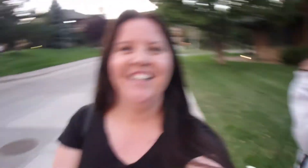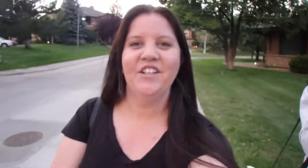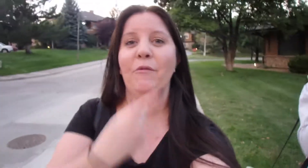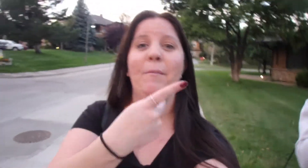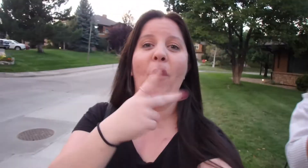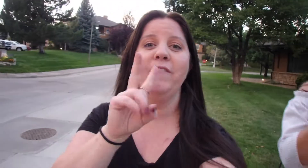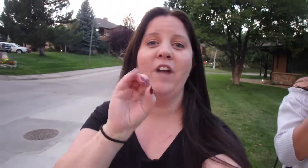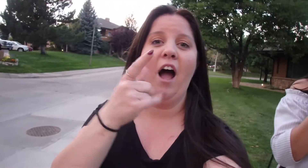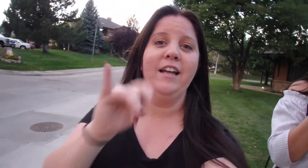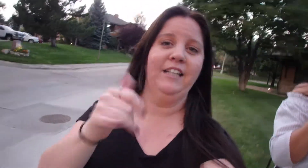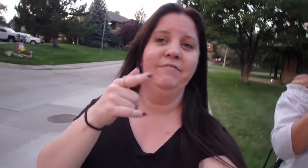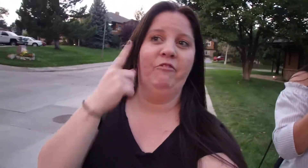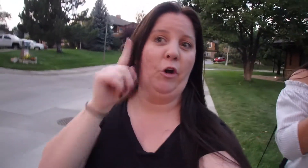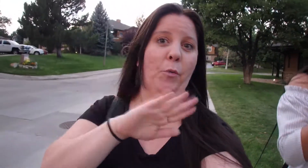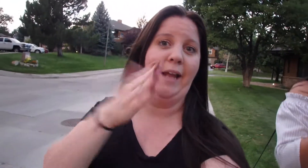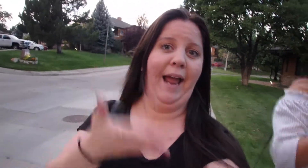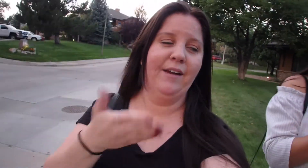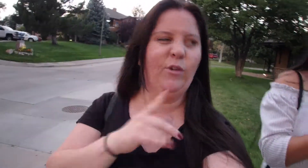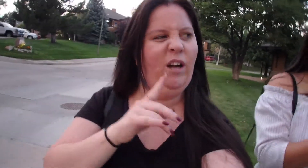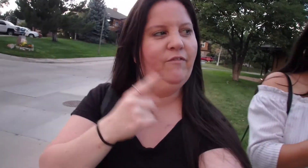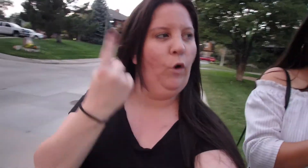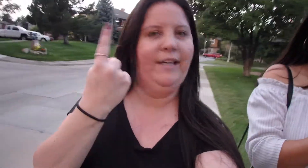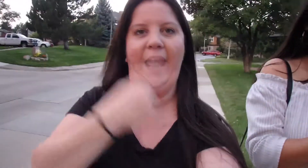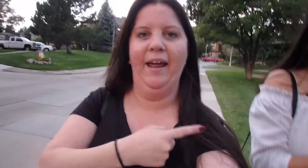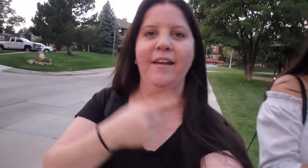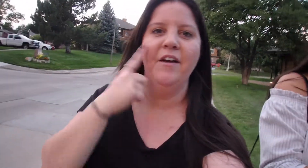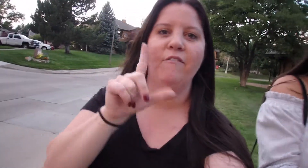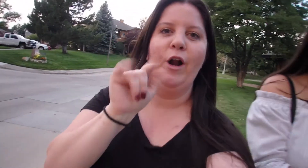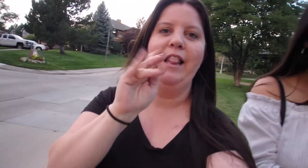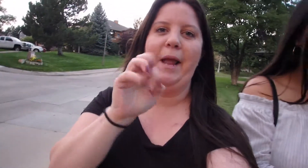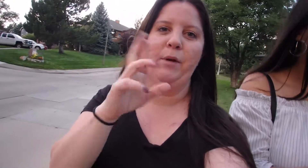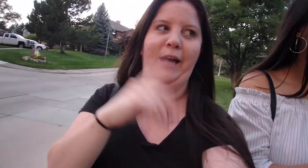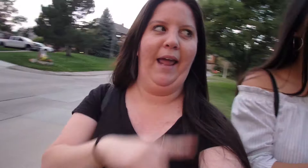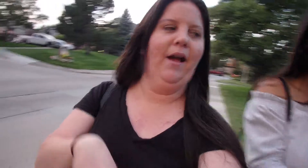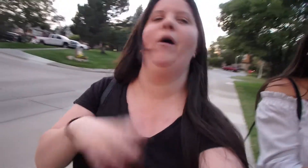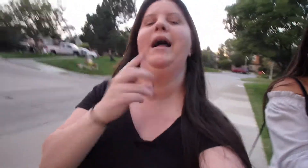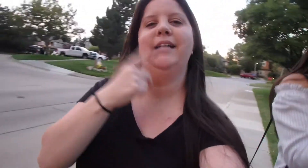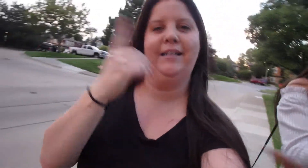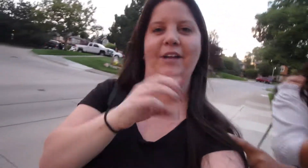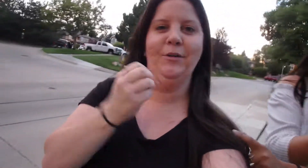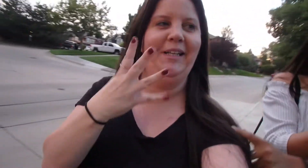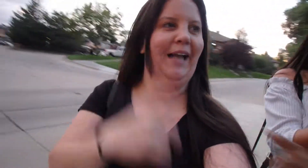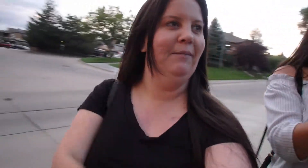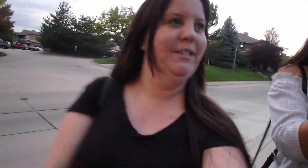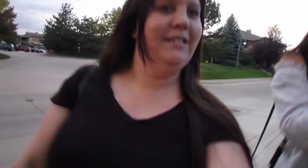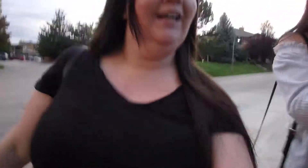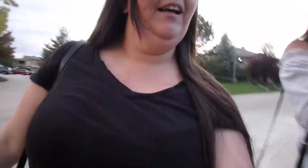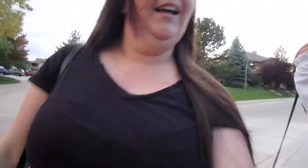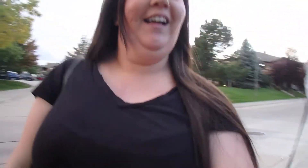So we're both vlogging for the weekend Well for the day early labor day oh I said day way too many